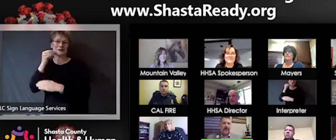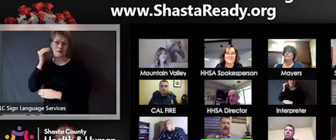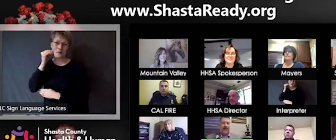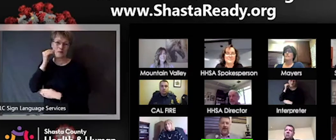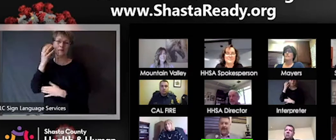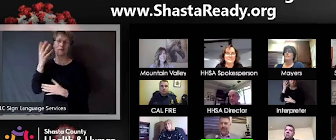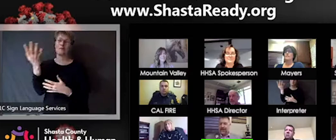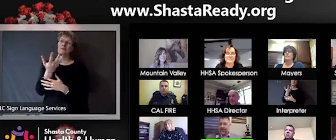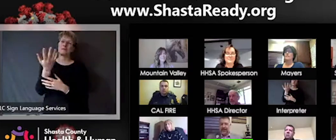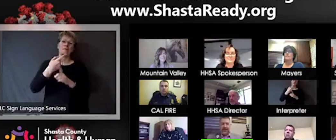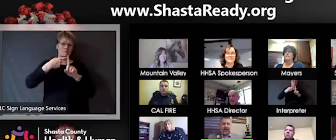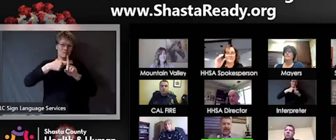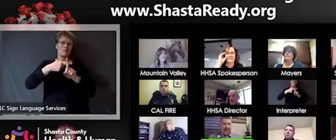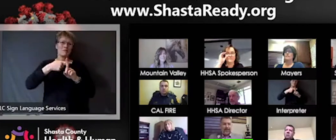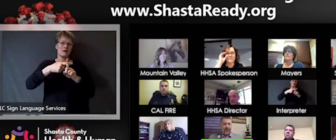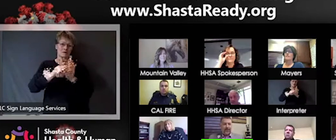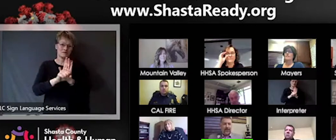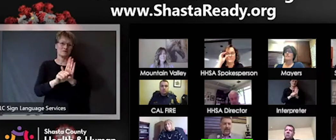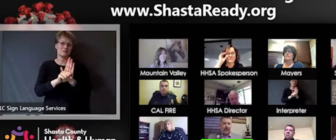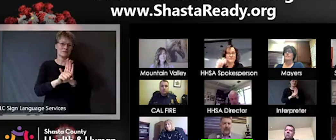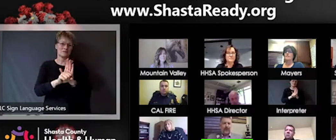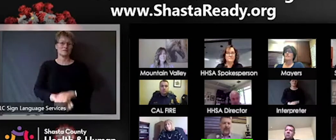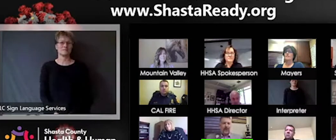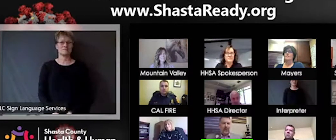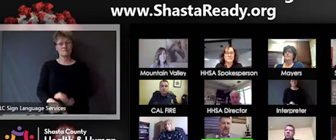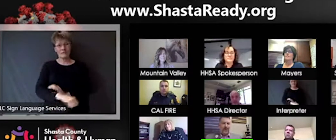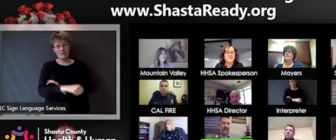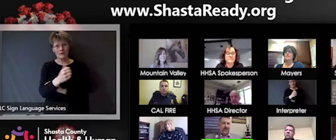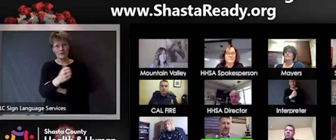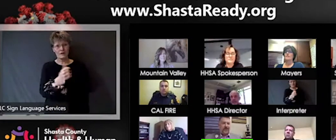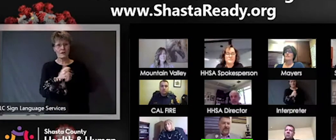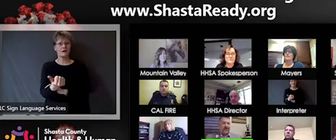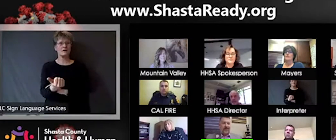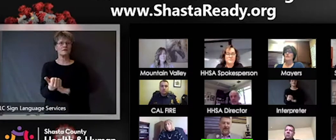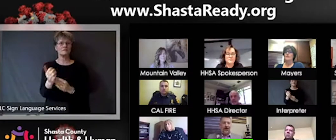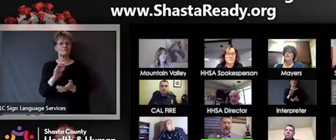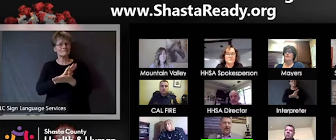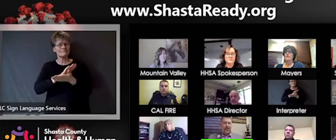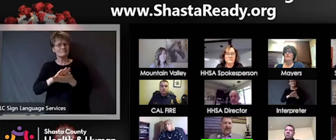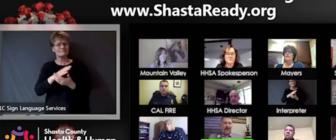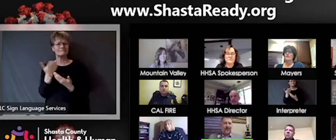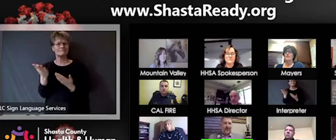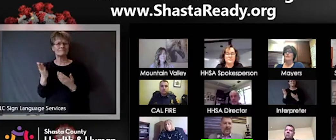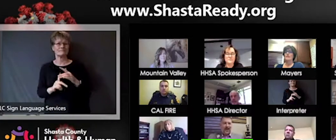The other nice thing that happened early this morning was a shipment of supplies.